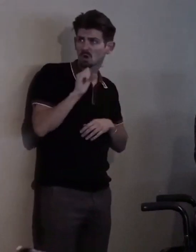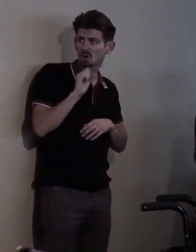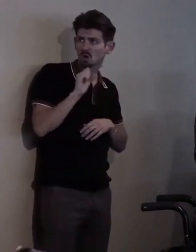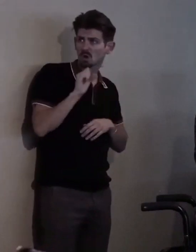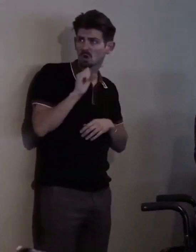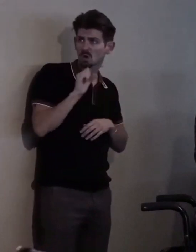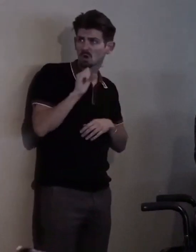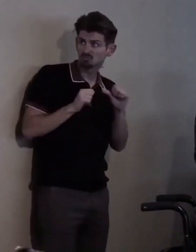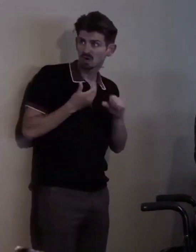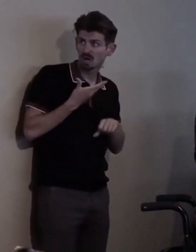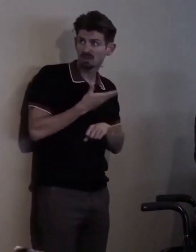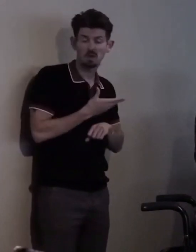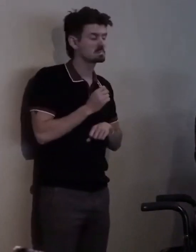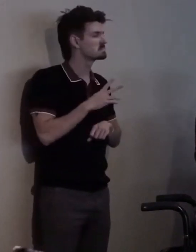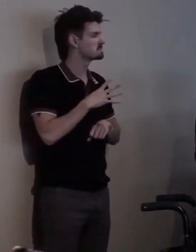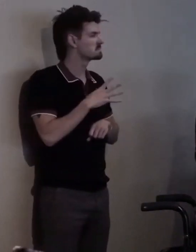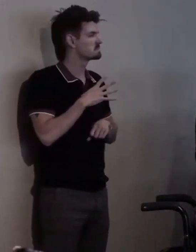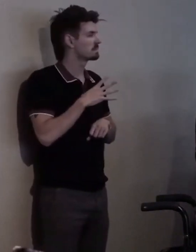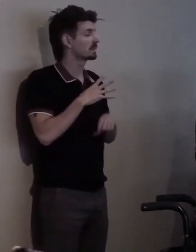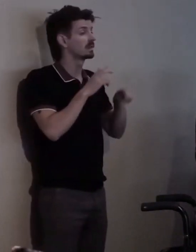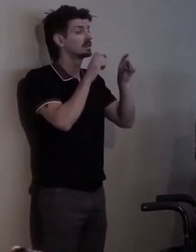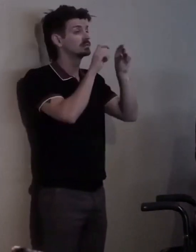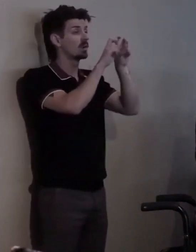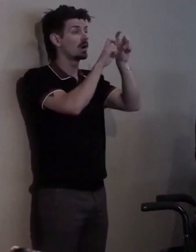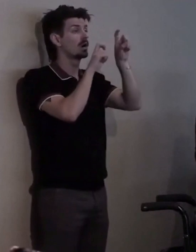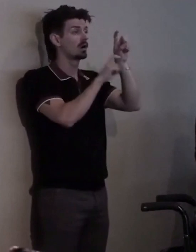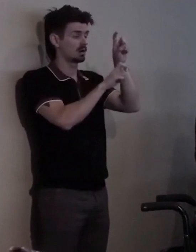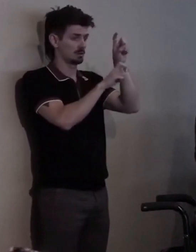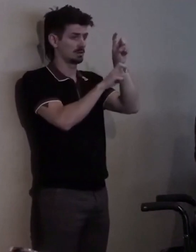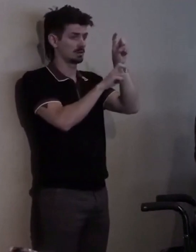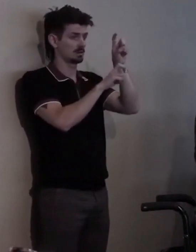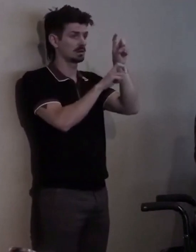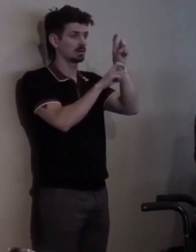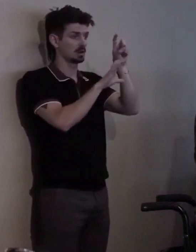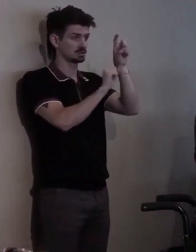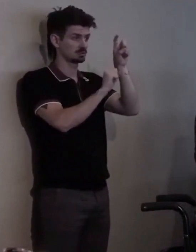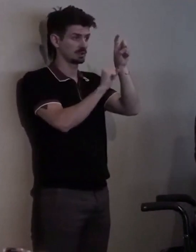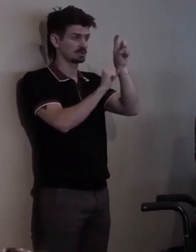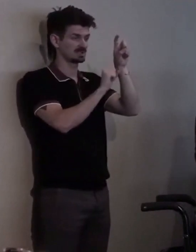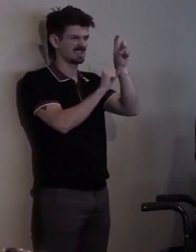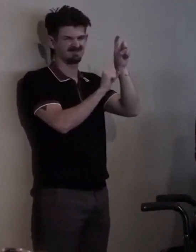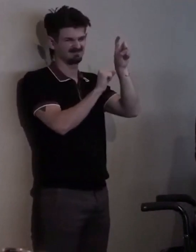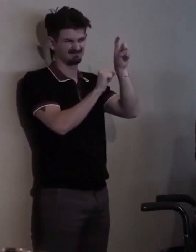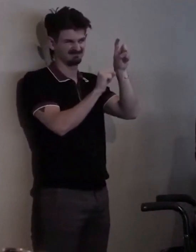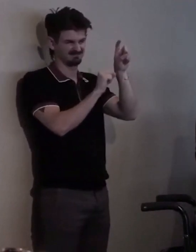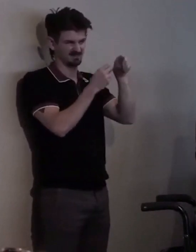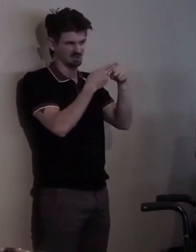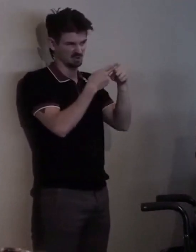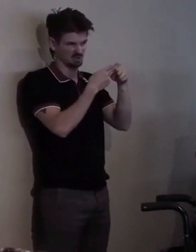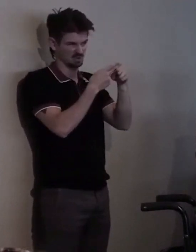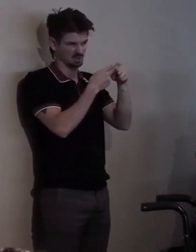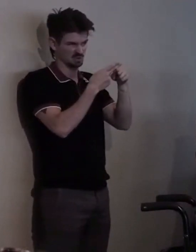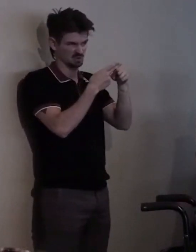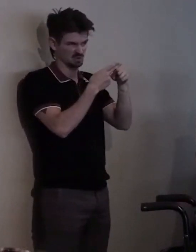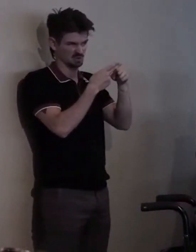I ended up in Pueblo with a sympathetic... Uhm... Friend of Wade's,